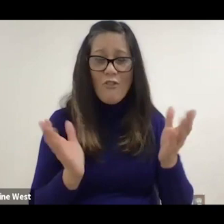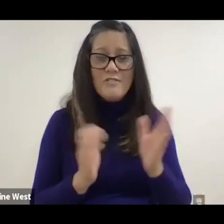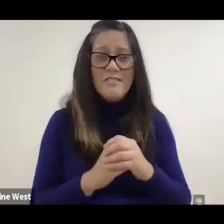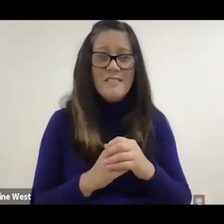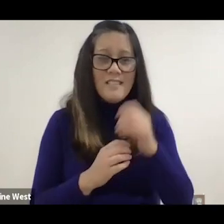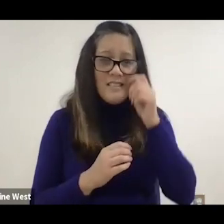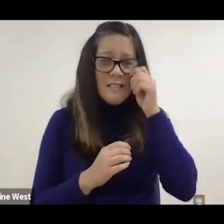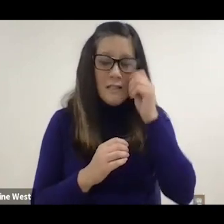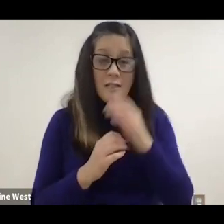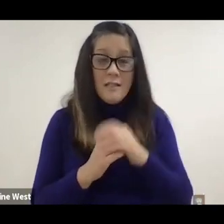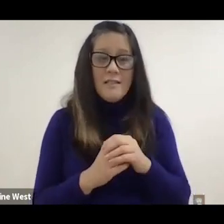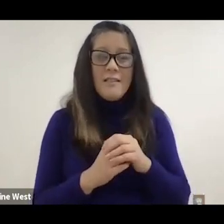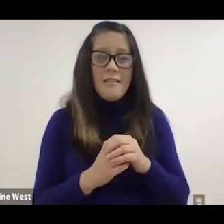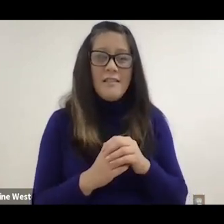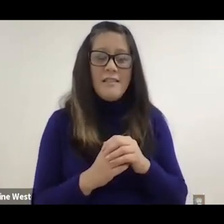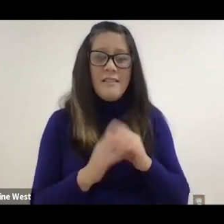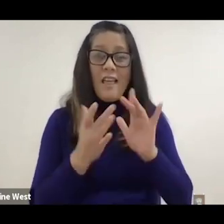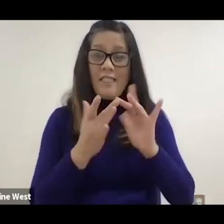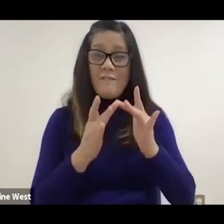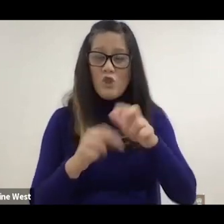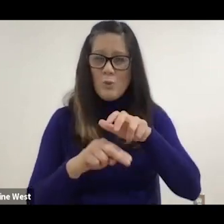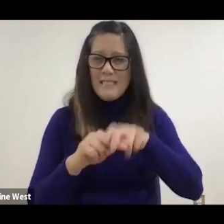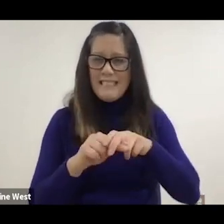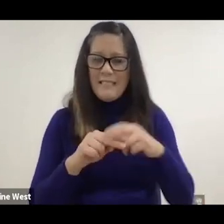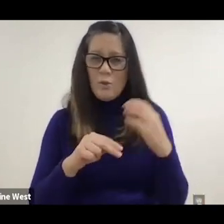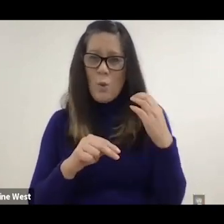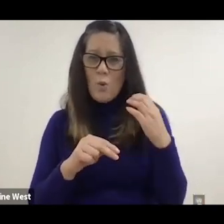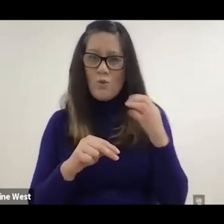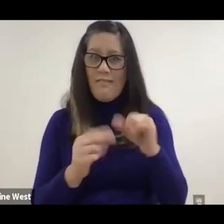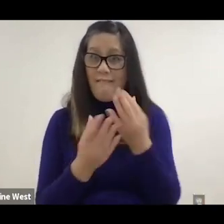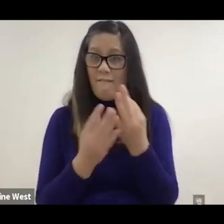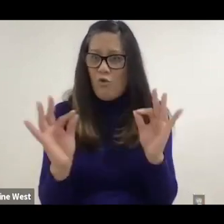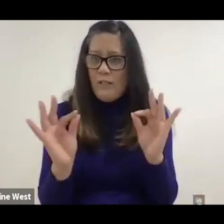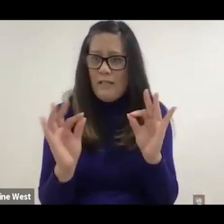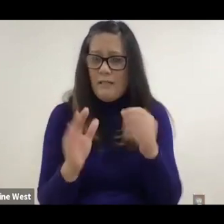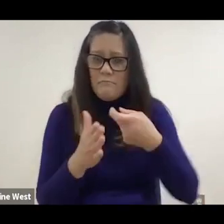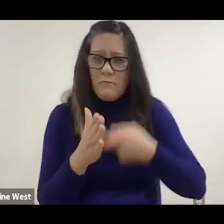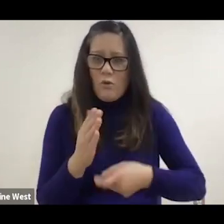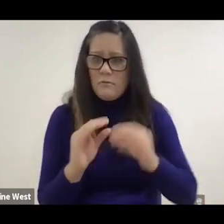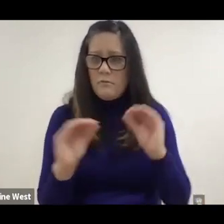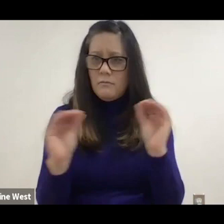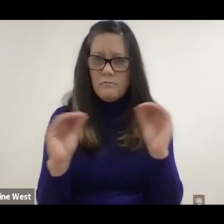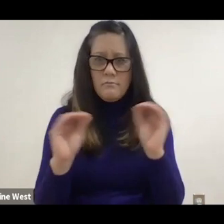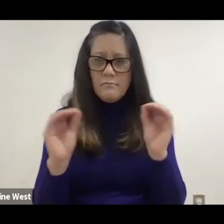even in the virtual seating coach, that you saw that that's actually for free,